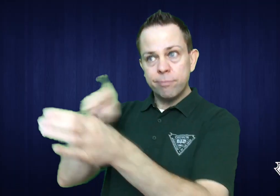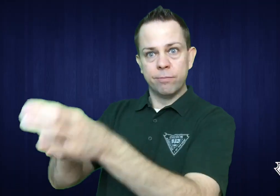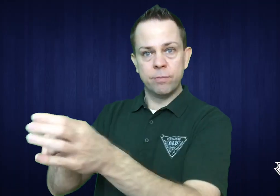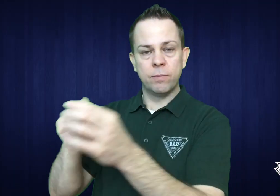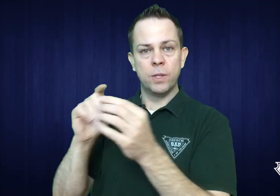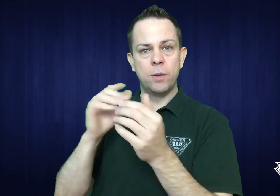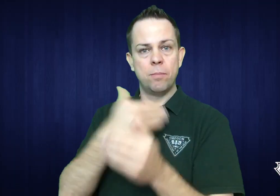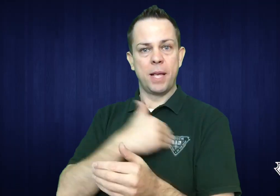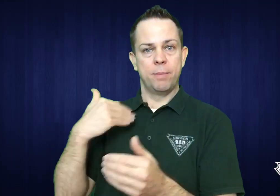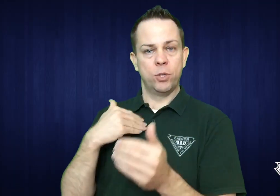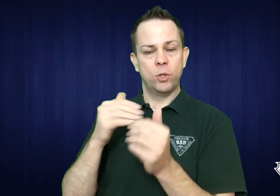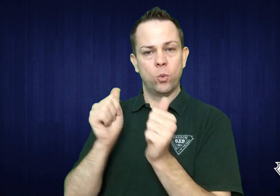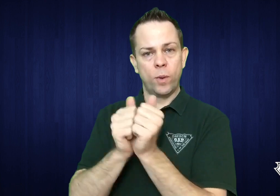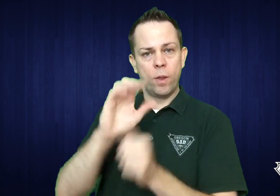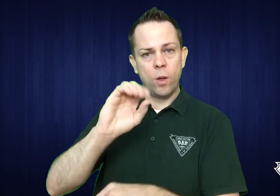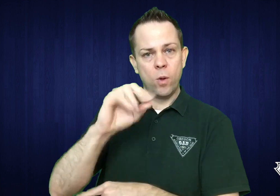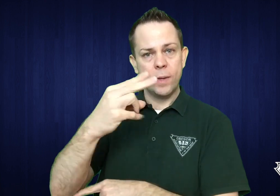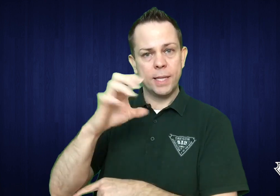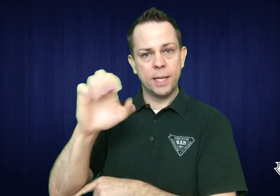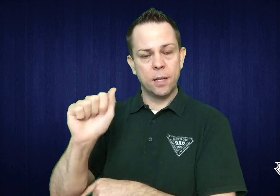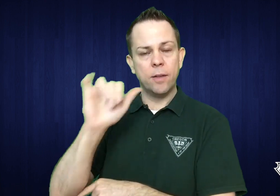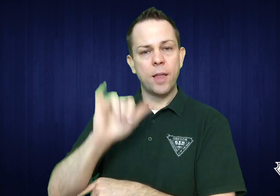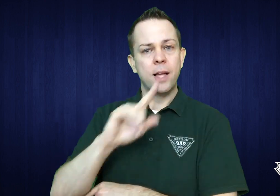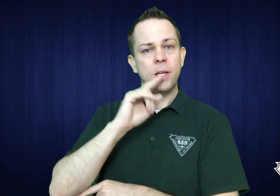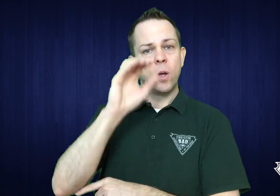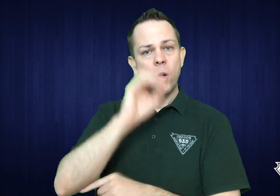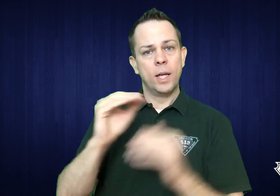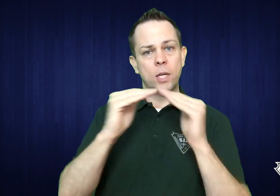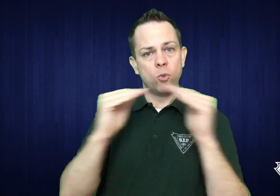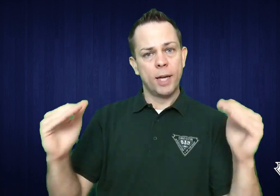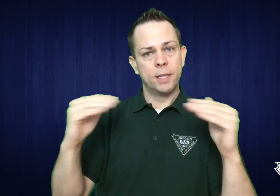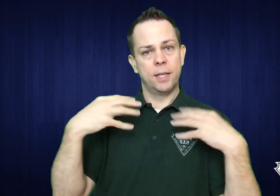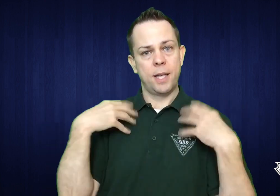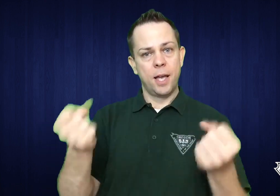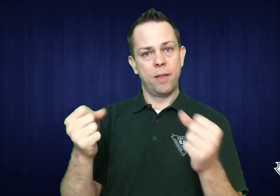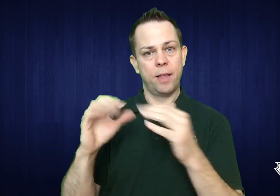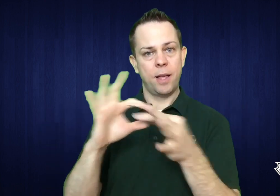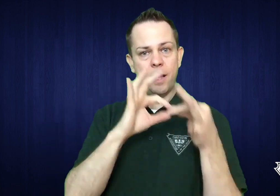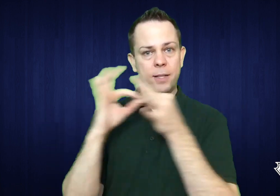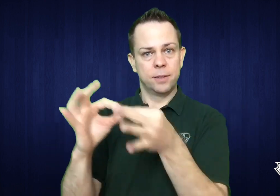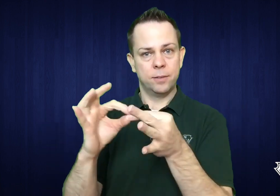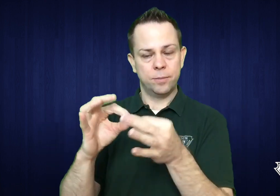We are affiliate members of the Oregon Health Equity Alliance.